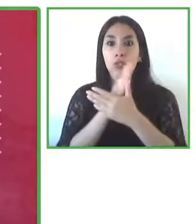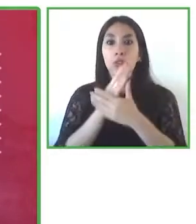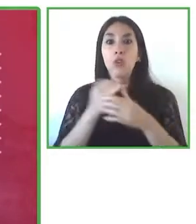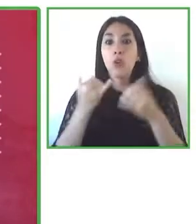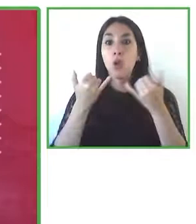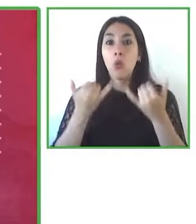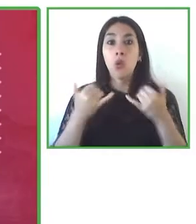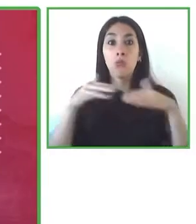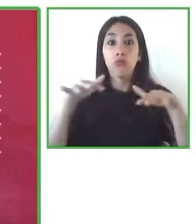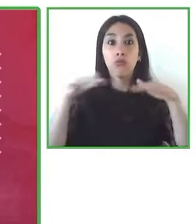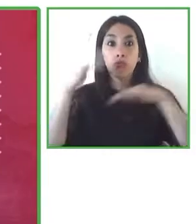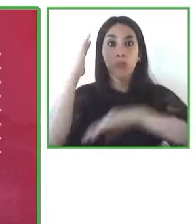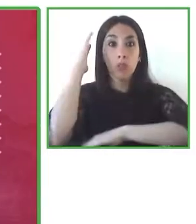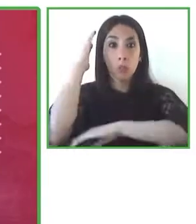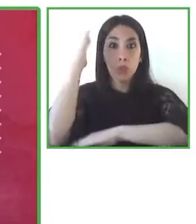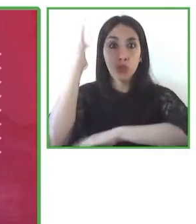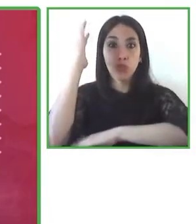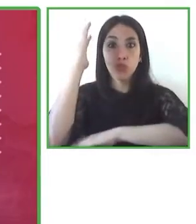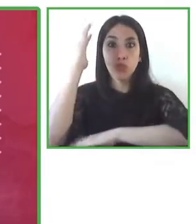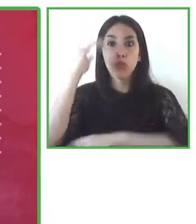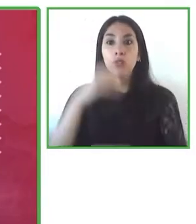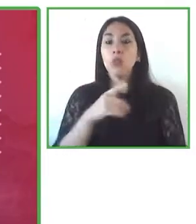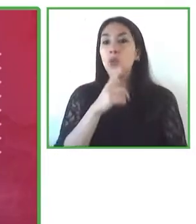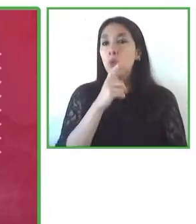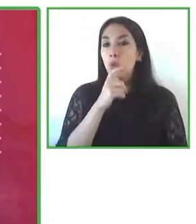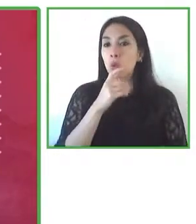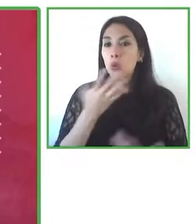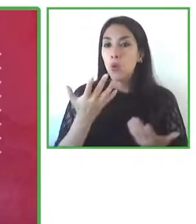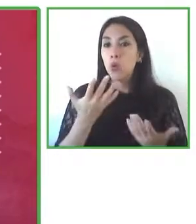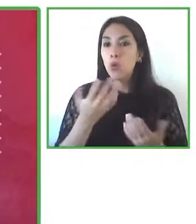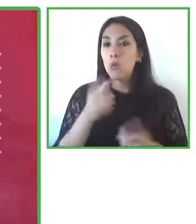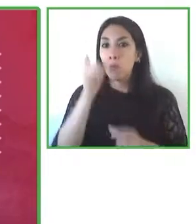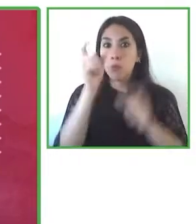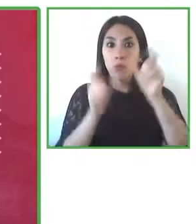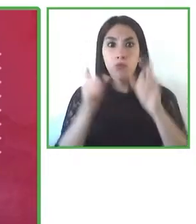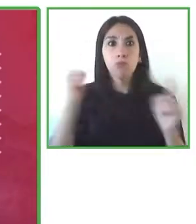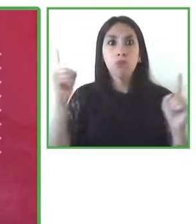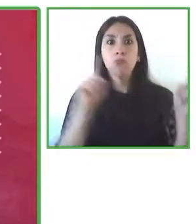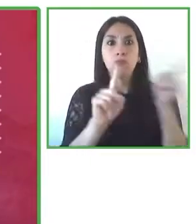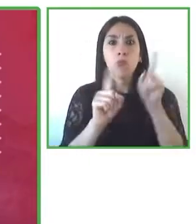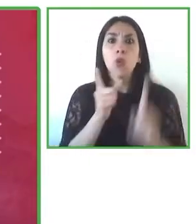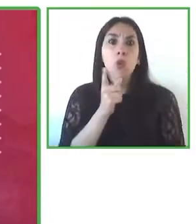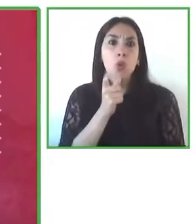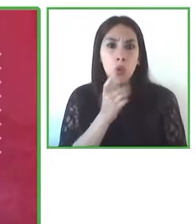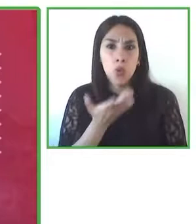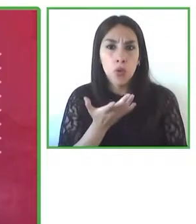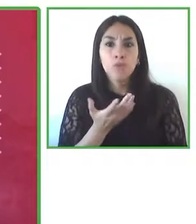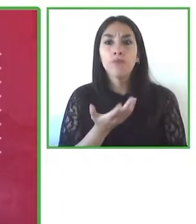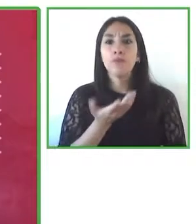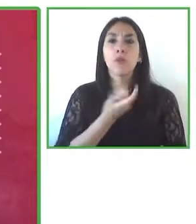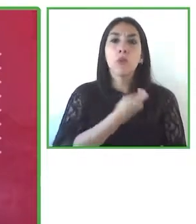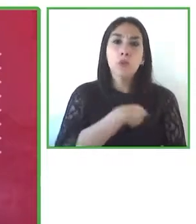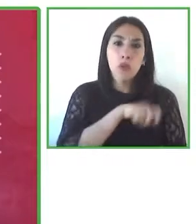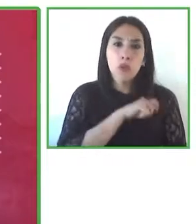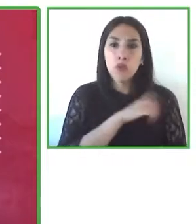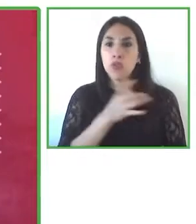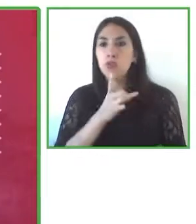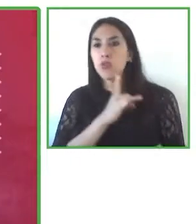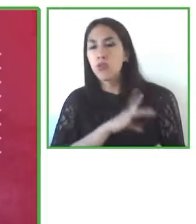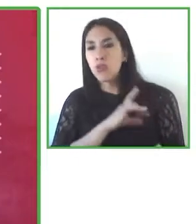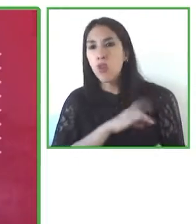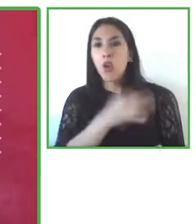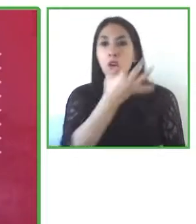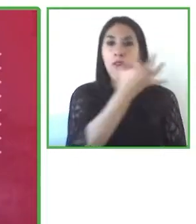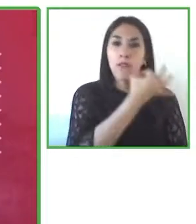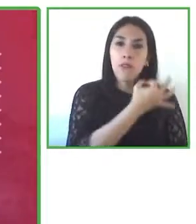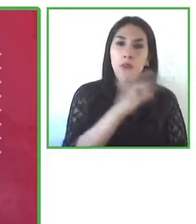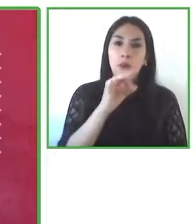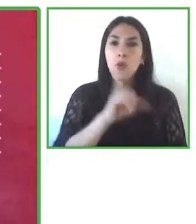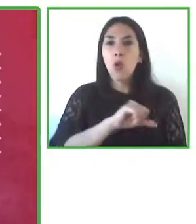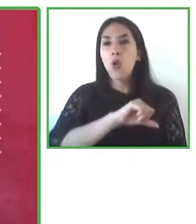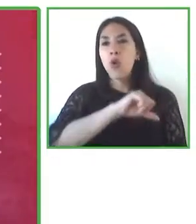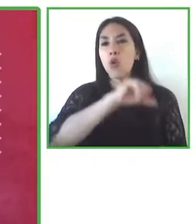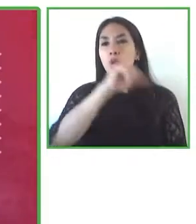session where we've got presenters from Brazil, Spain, Chile, France, Belgium where we can share